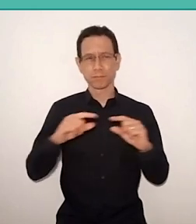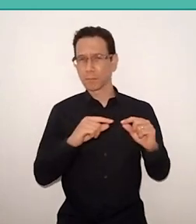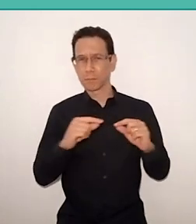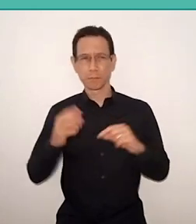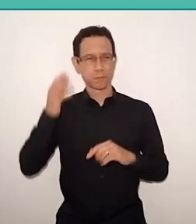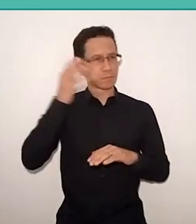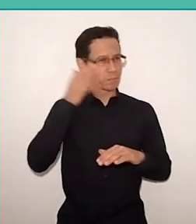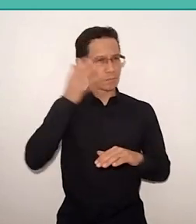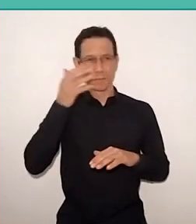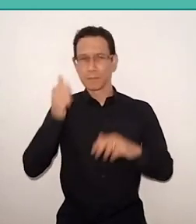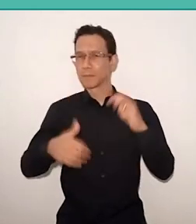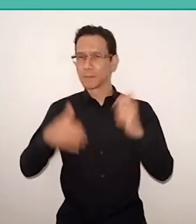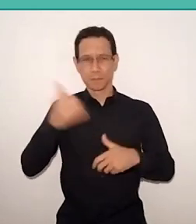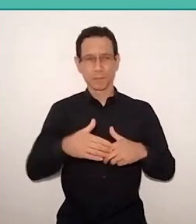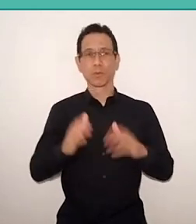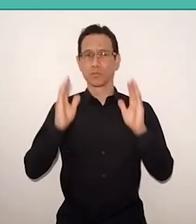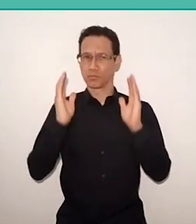which was already planned to the in-person seminar,